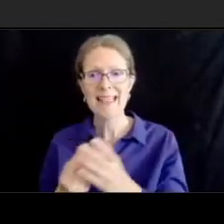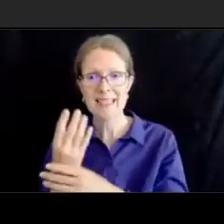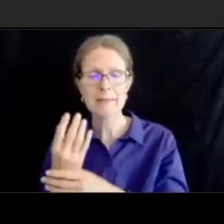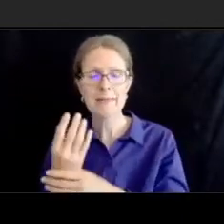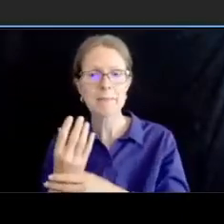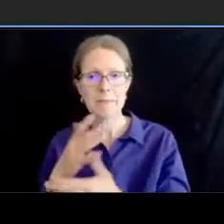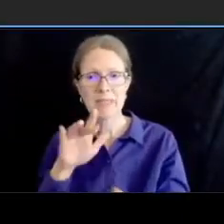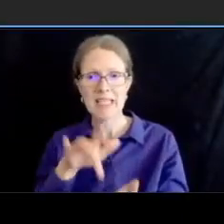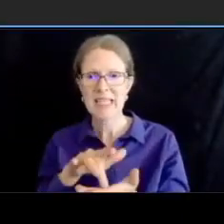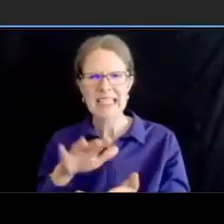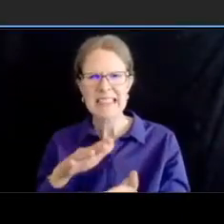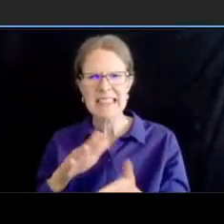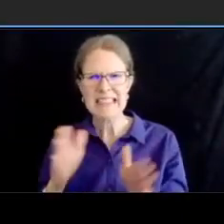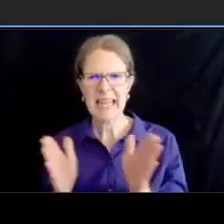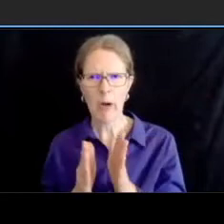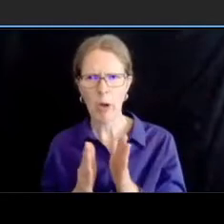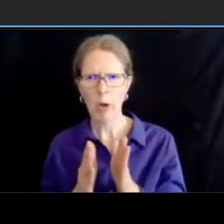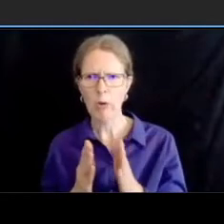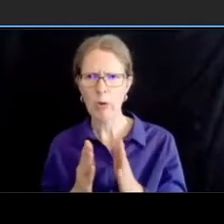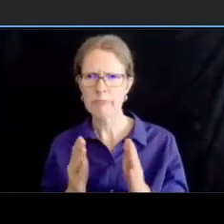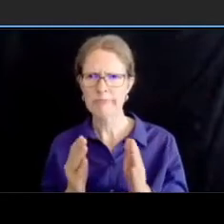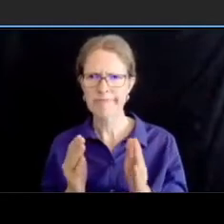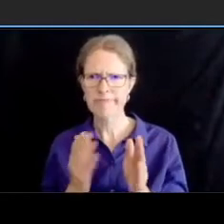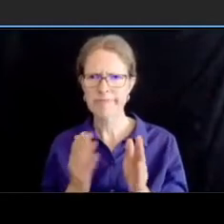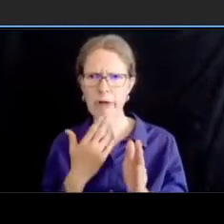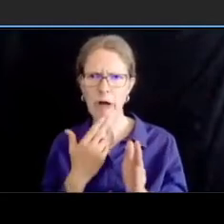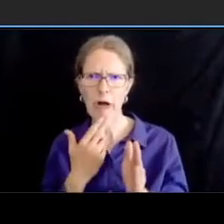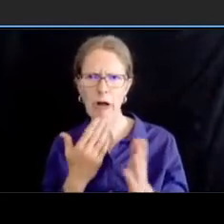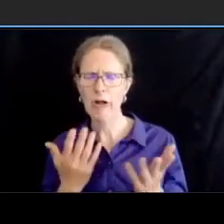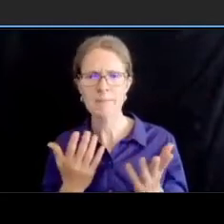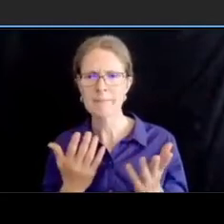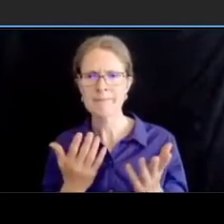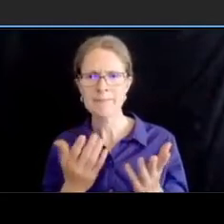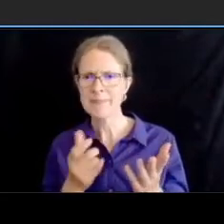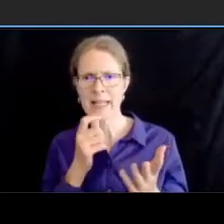uh well certainly not trees but i mean there could be this would have to be maintenance and ufa